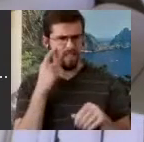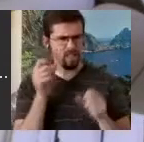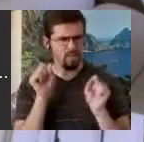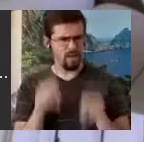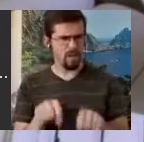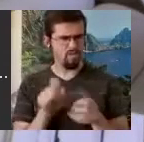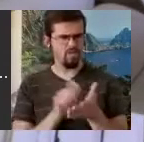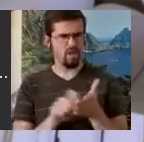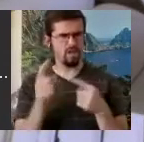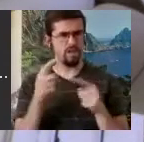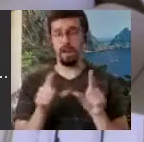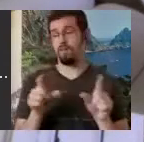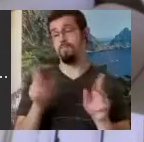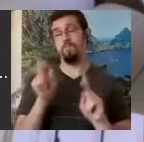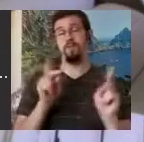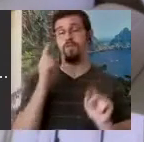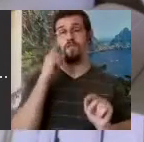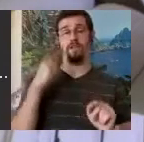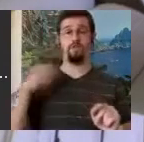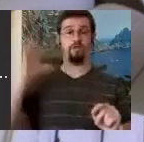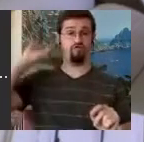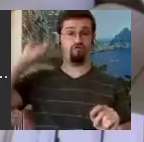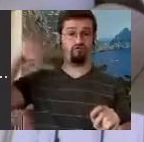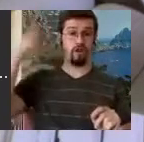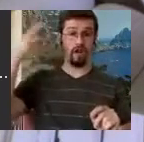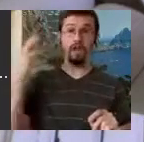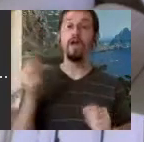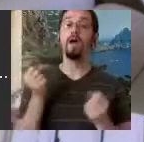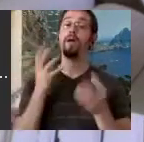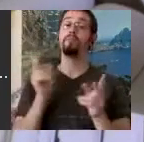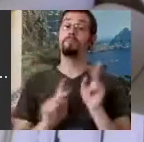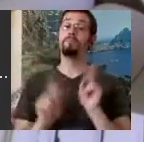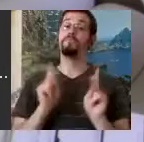I think. In fact a lot of people were against it. We had a lot of controversy.